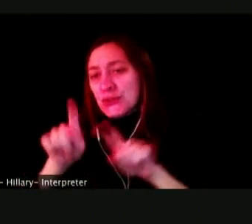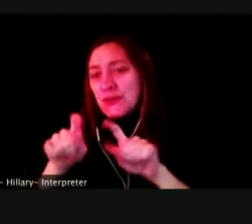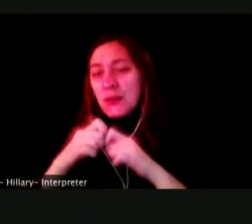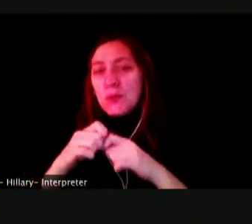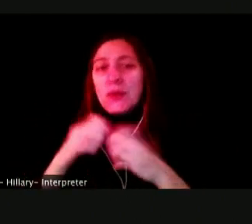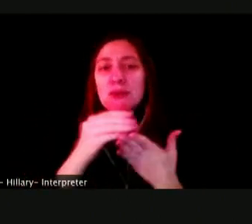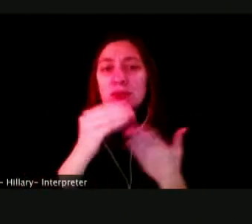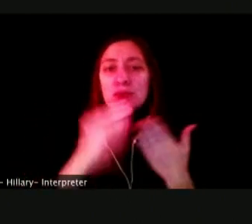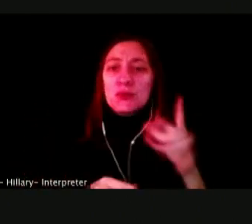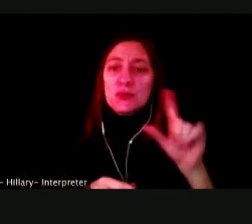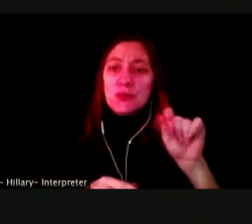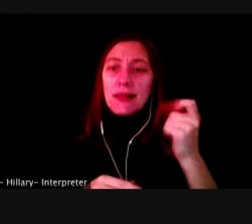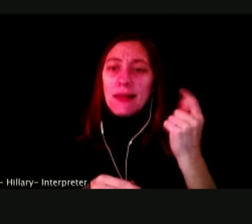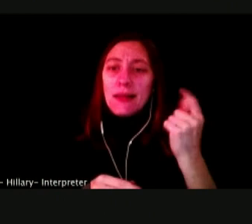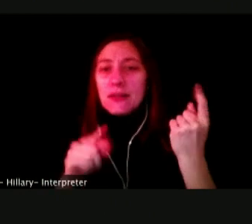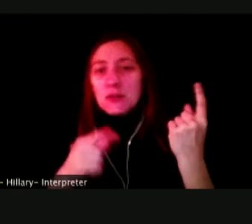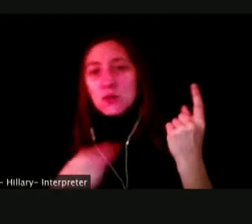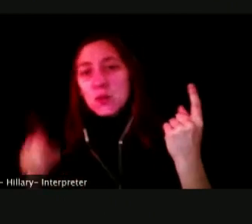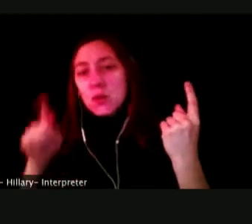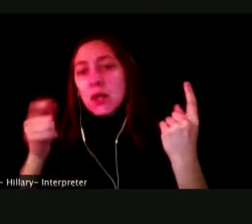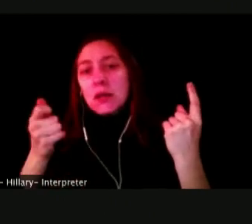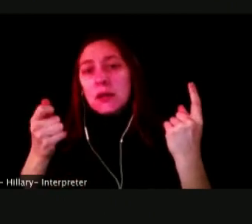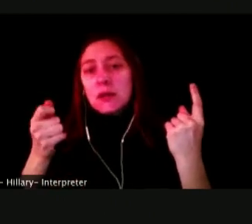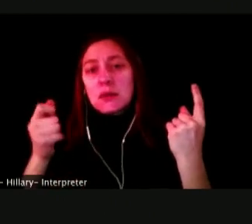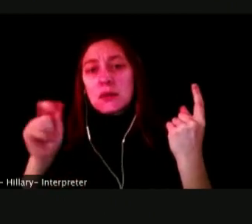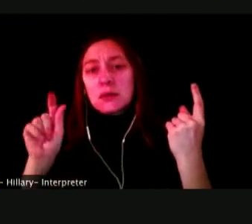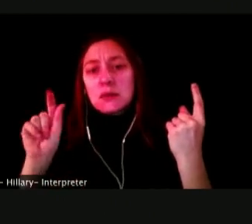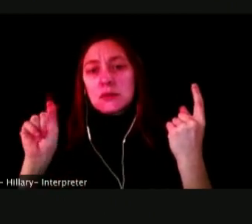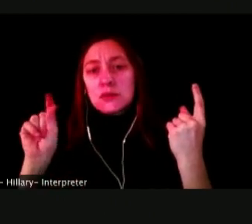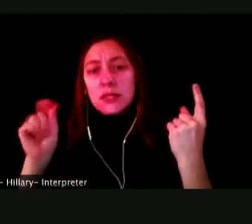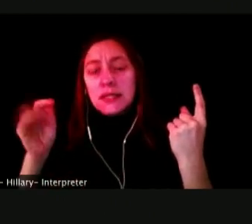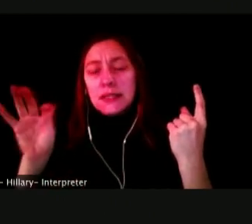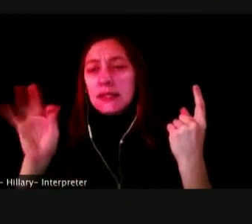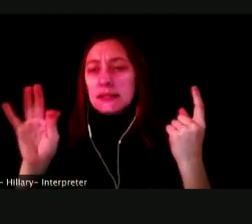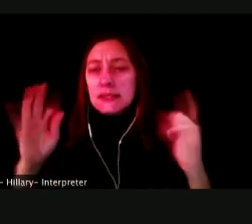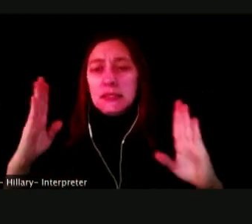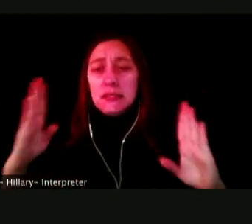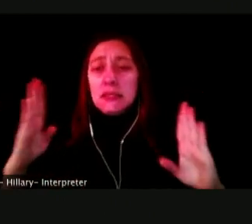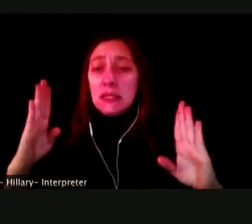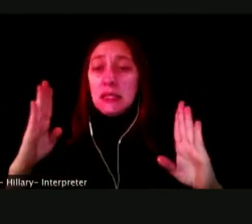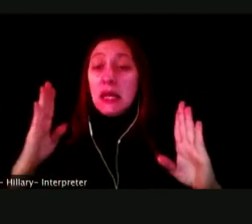AT THE TIME THAT TRADITIONAL CIGARETTES HAD BEEN GOING STEADILY DOWN.